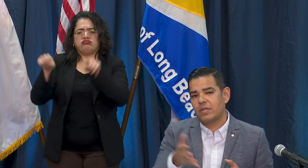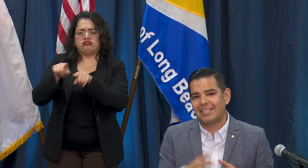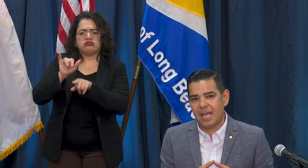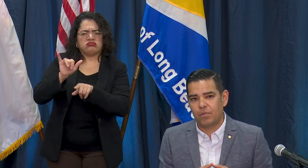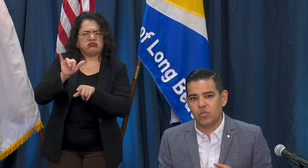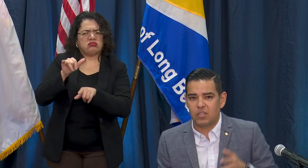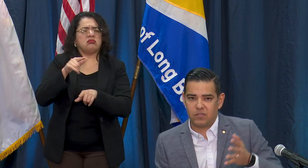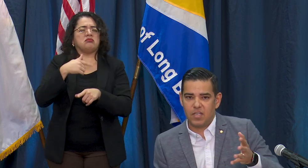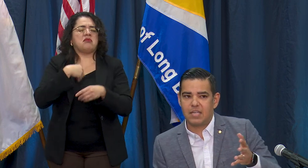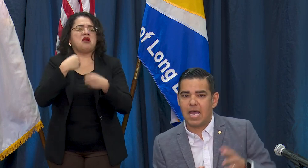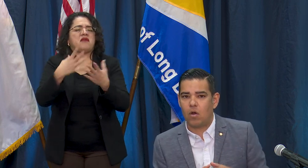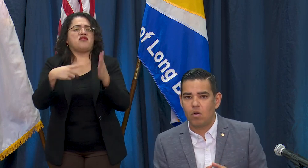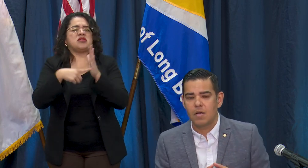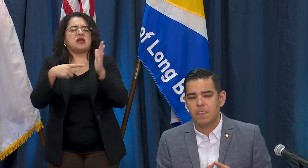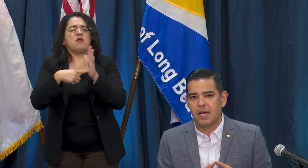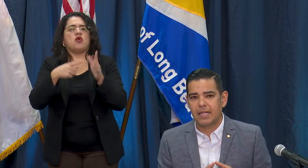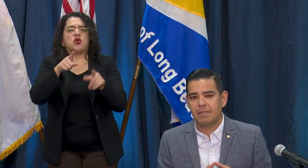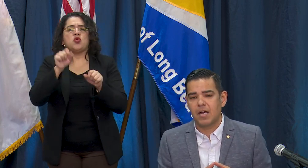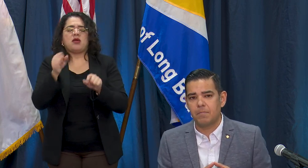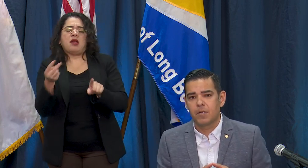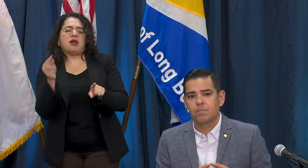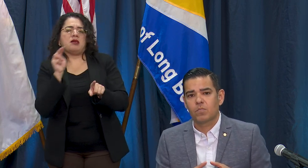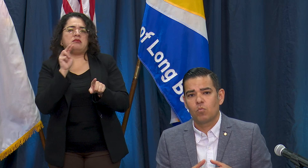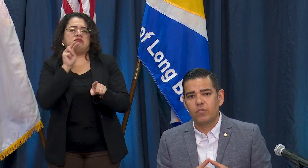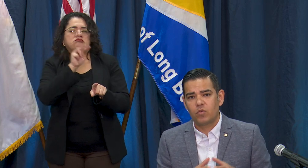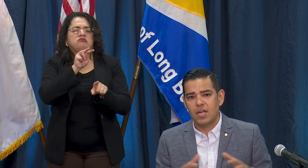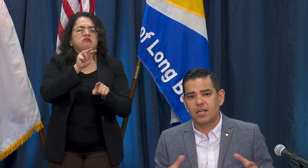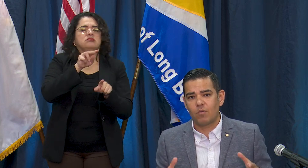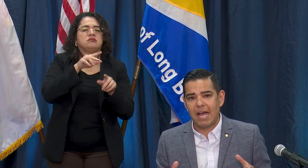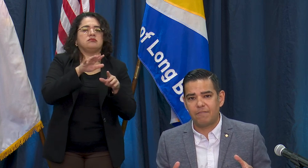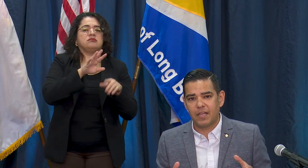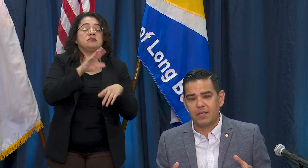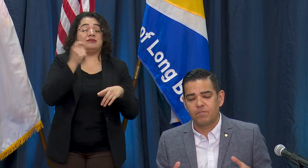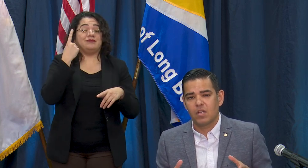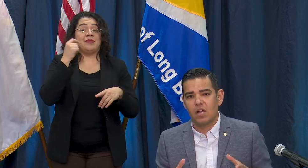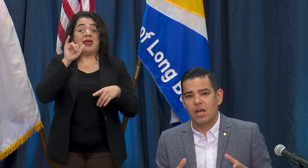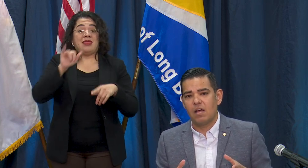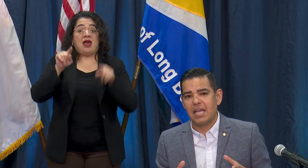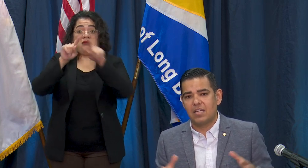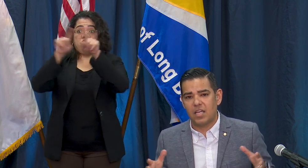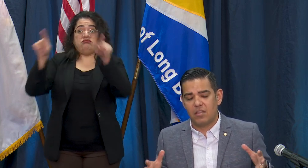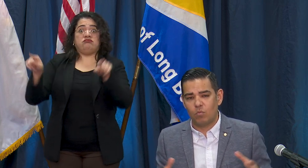you an example you can see it now come up we've created a graphic and